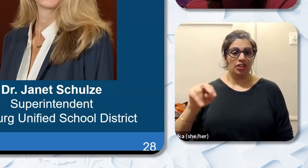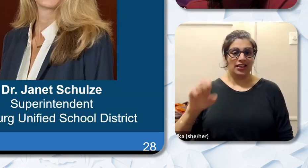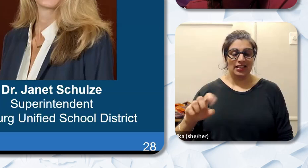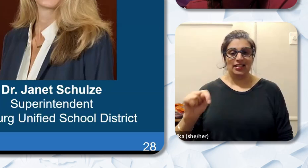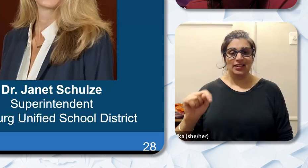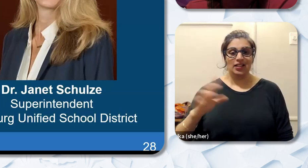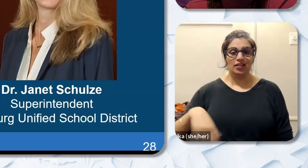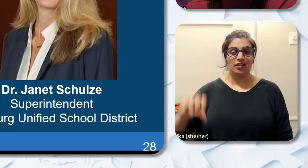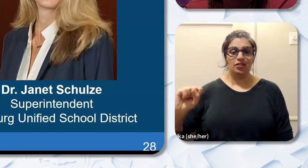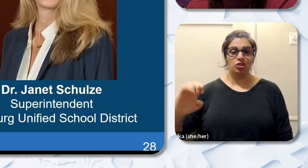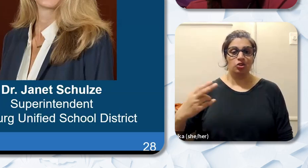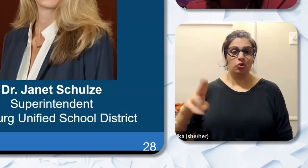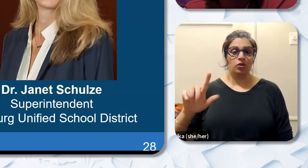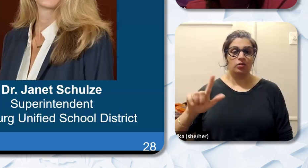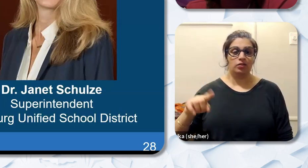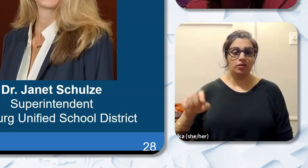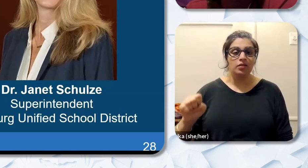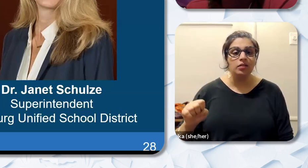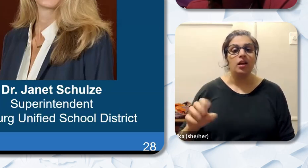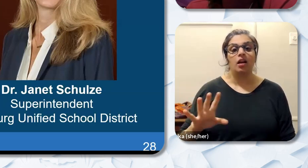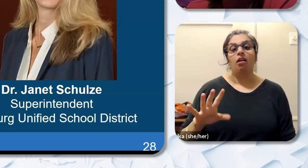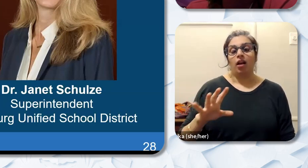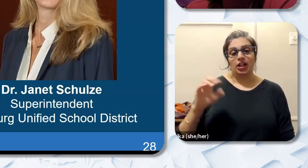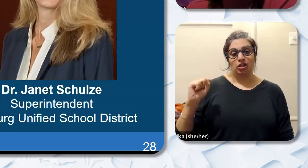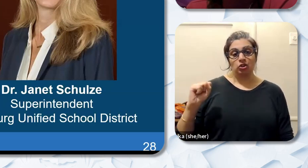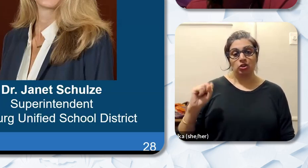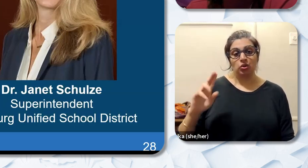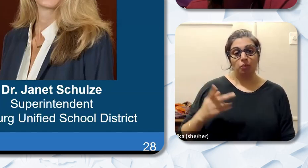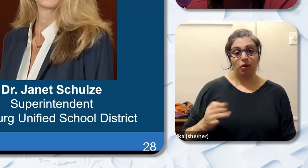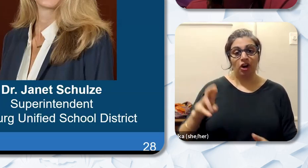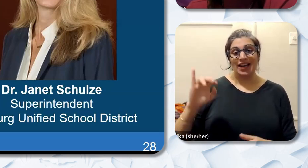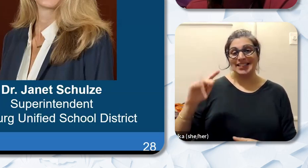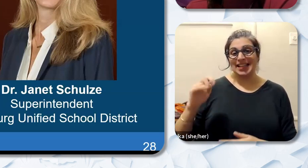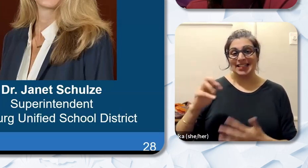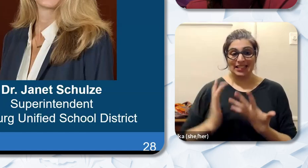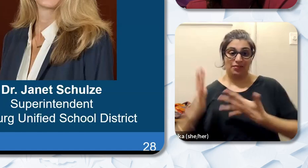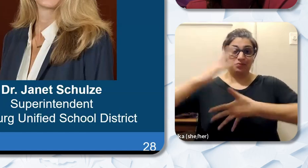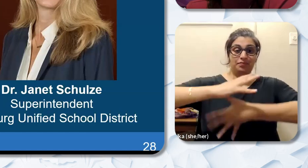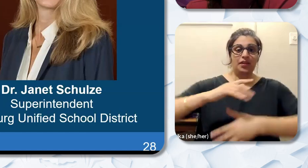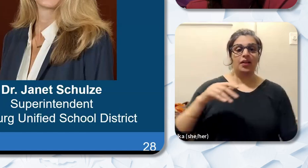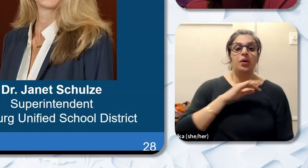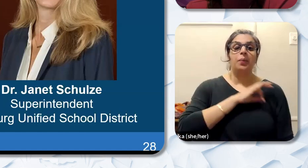of Pittsburgh Unified School District since July of 2014. Dr. Shultz received her BS in Secondary